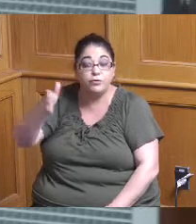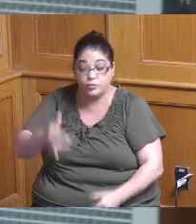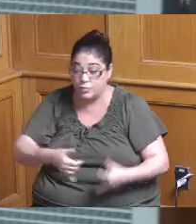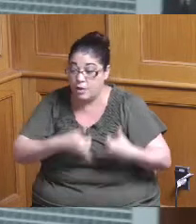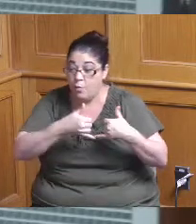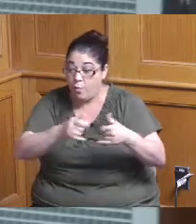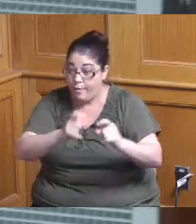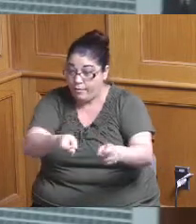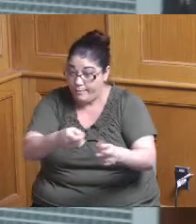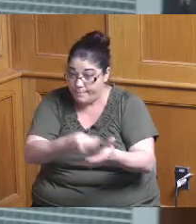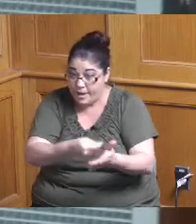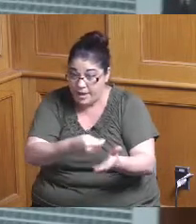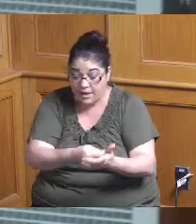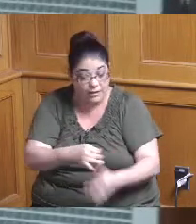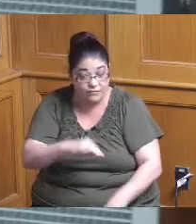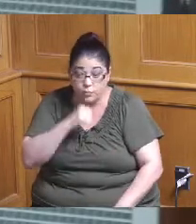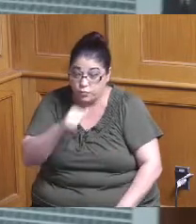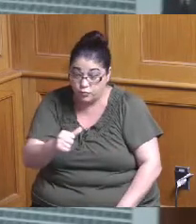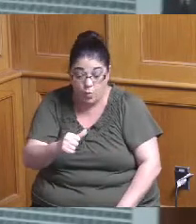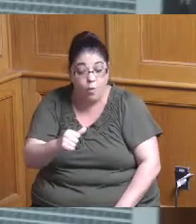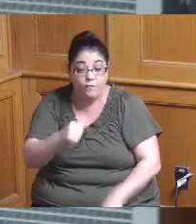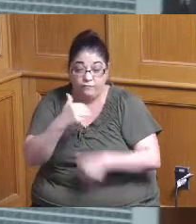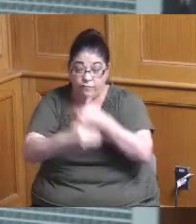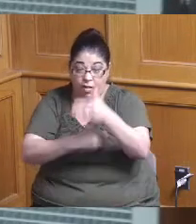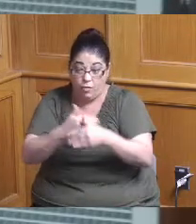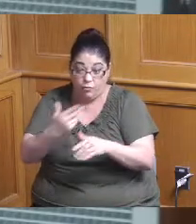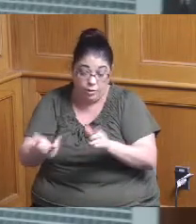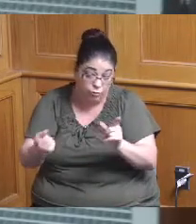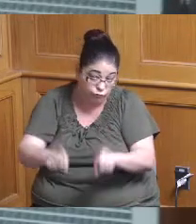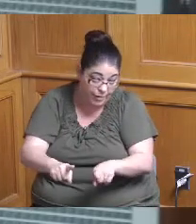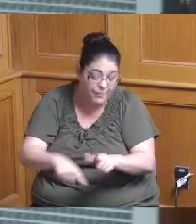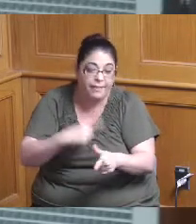live up to the timeline that's indicated in the agreement okay that's good I just wanted to make